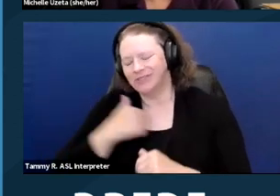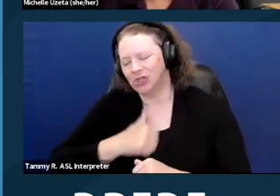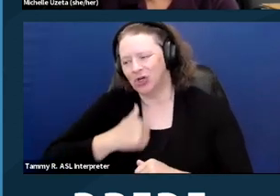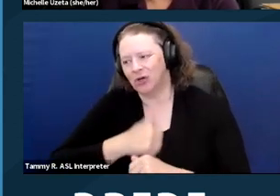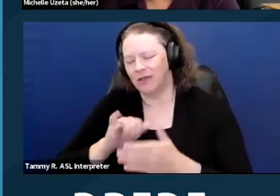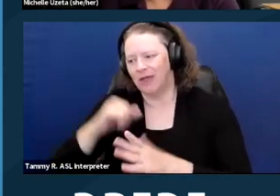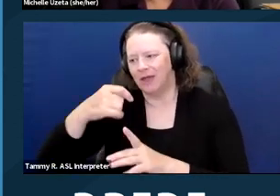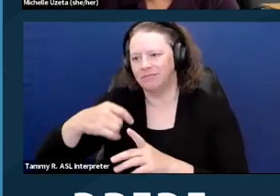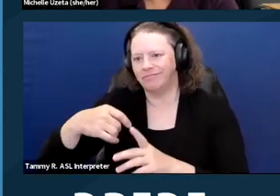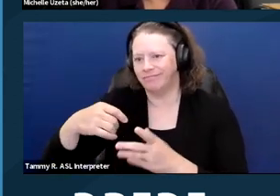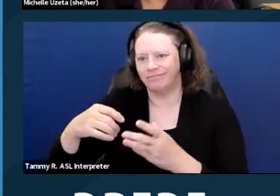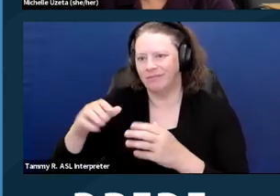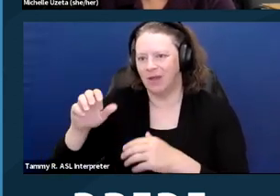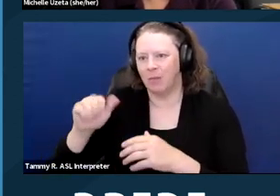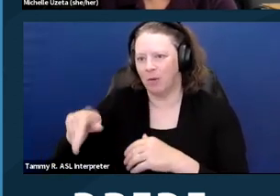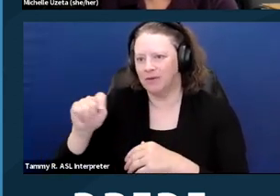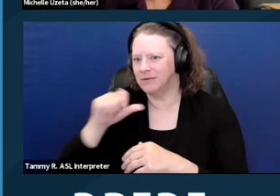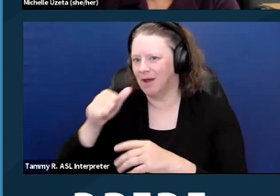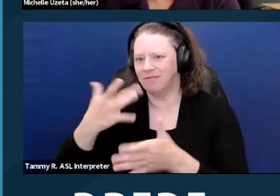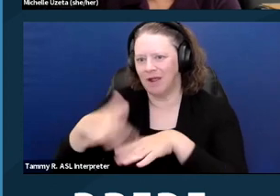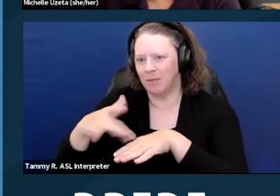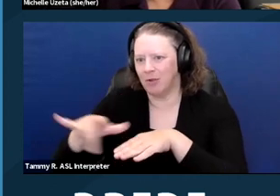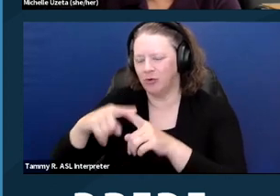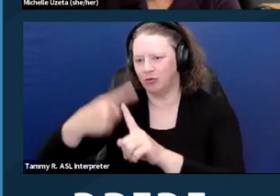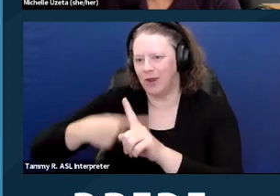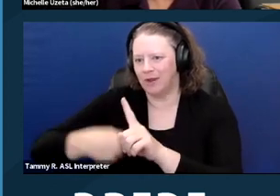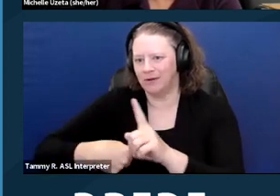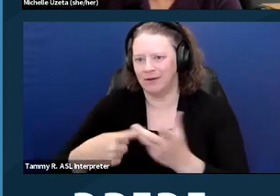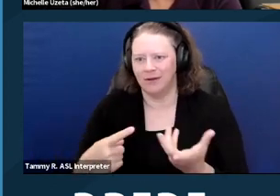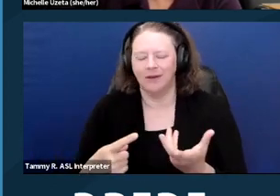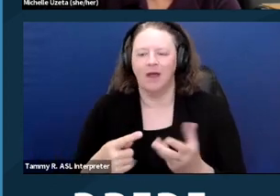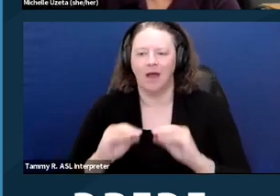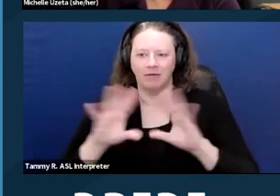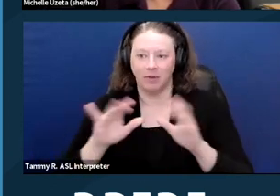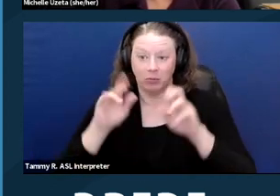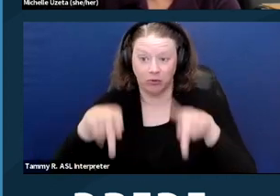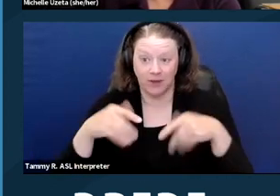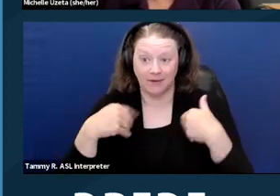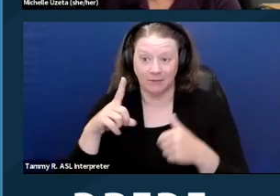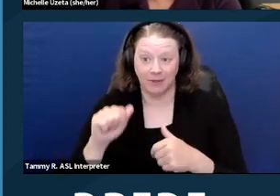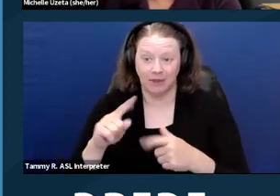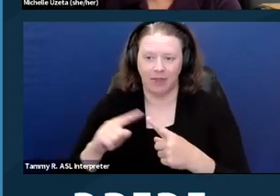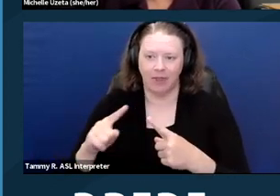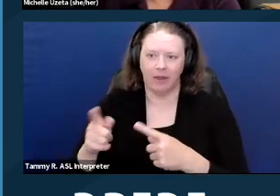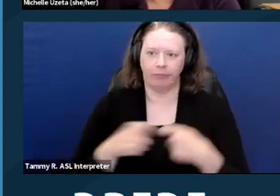That was a misrepresentation because of the person had a disability. That was not appropriate